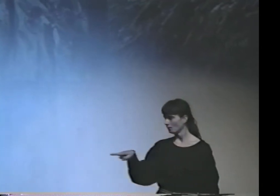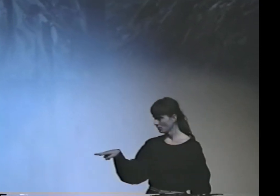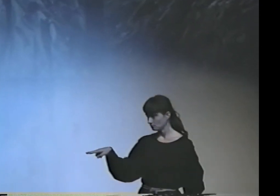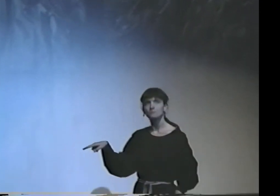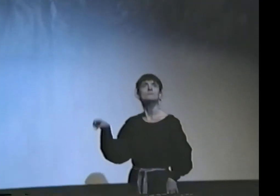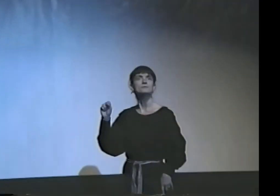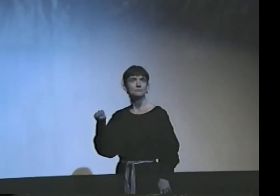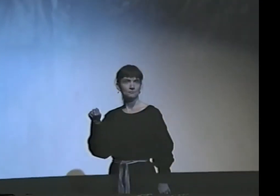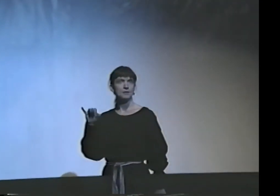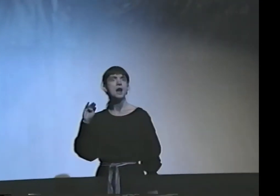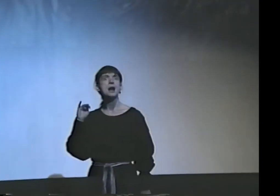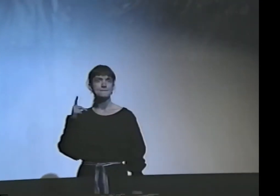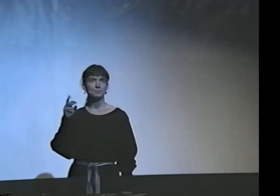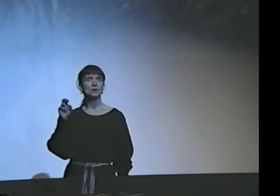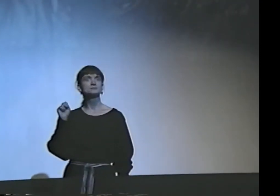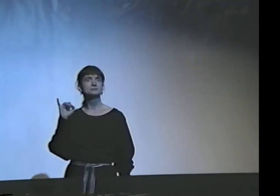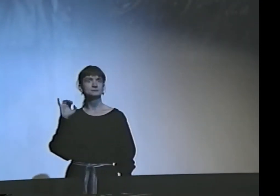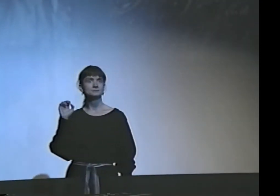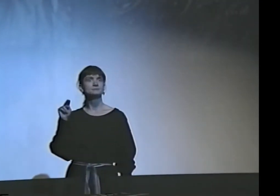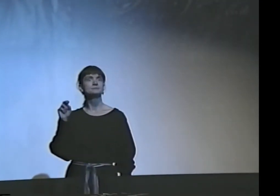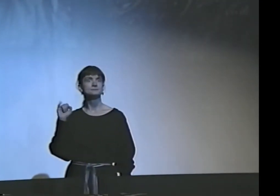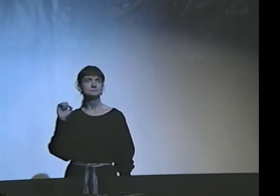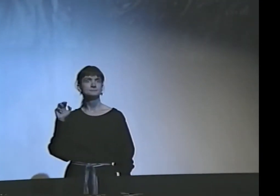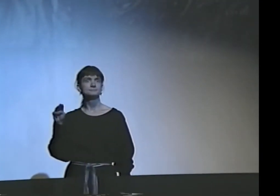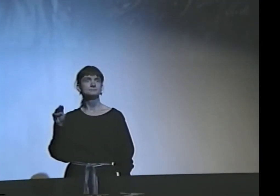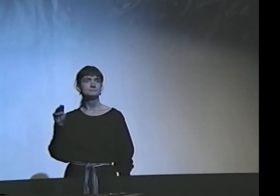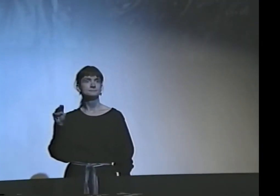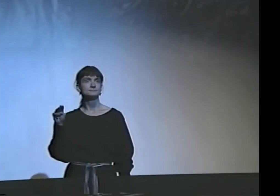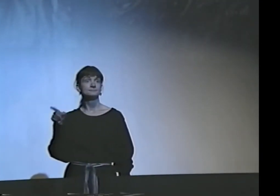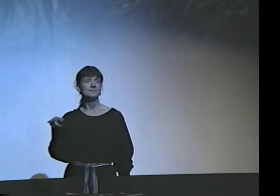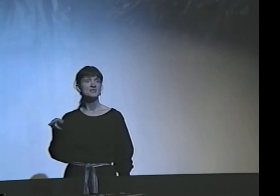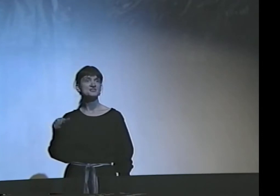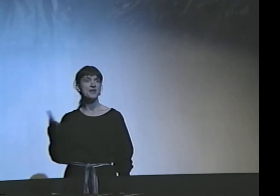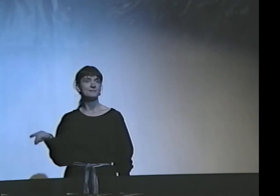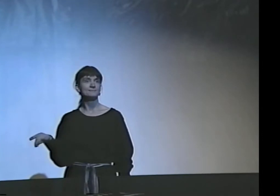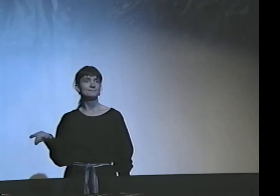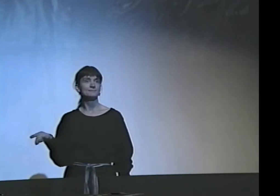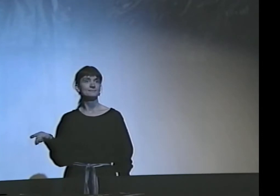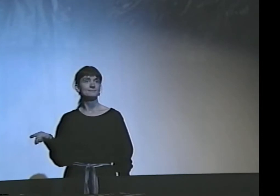AFTER HE DIED, PEOPLE SAID, "OH, YEAH, HIS WORK'S IMPRESSIONISM."